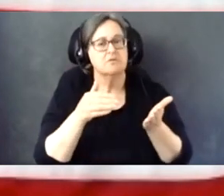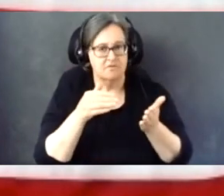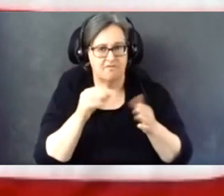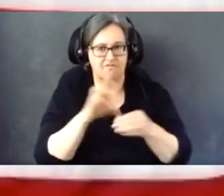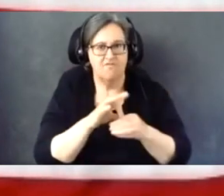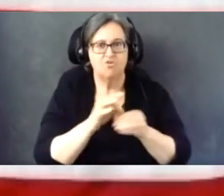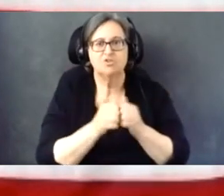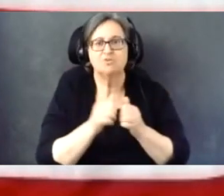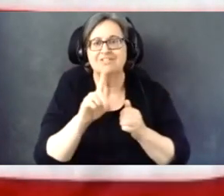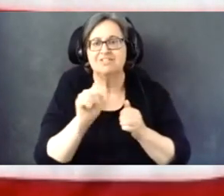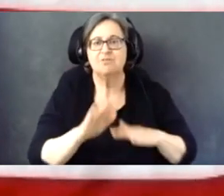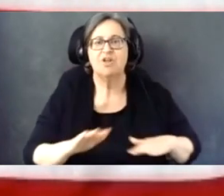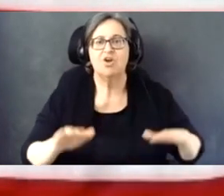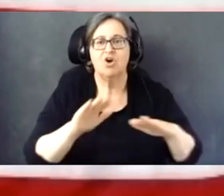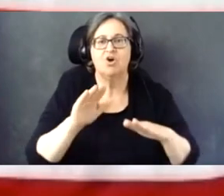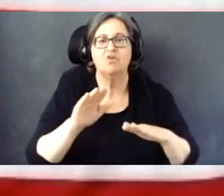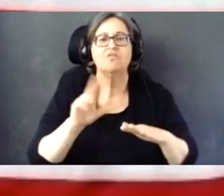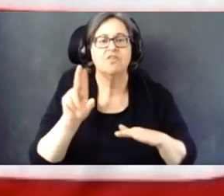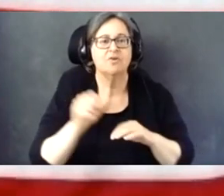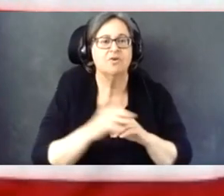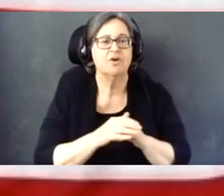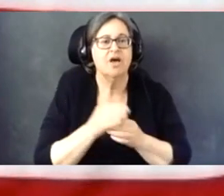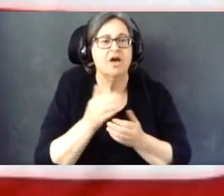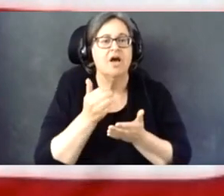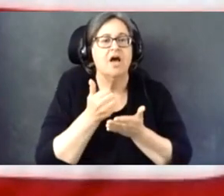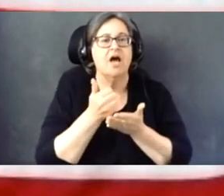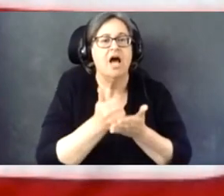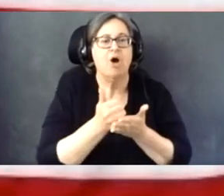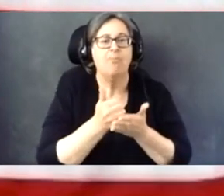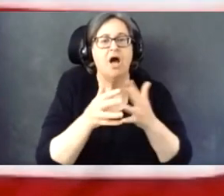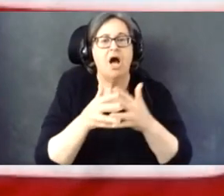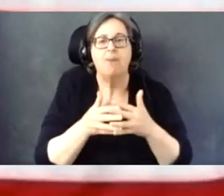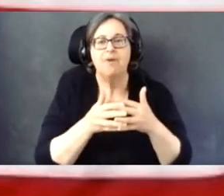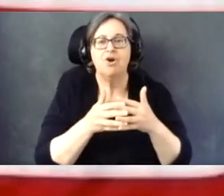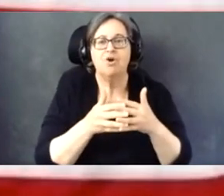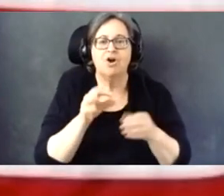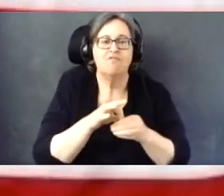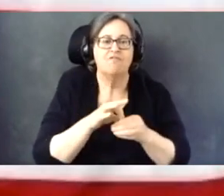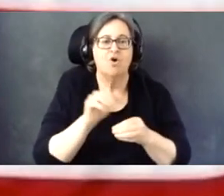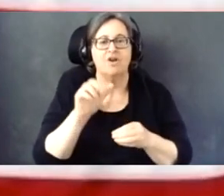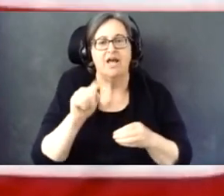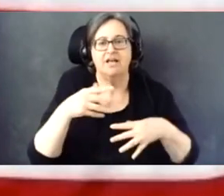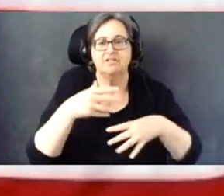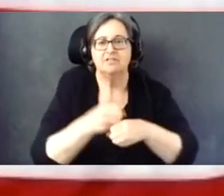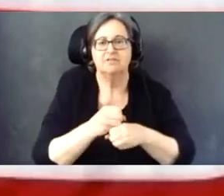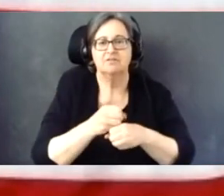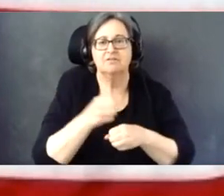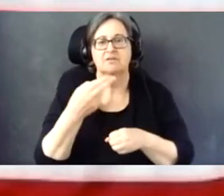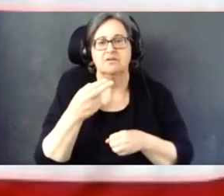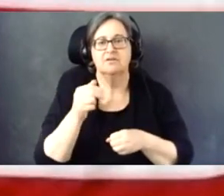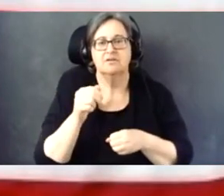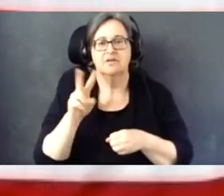The Help America Vote Act, HAVA, which created the EAC, established a clear mandate to ensure